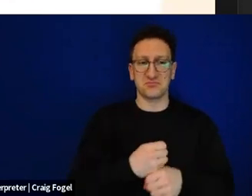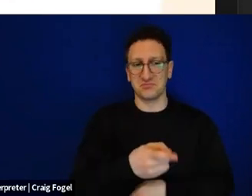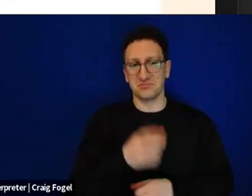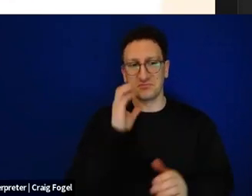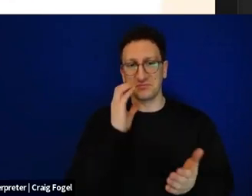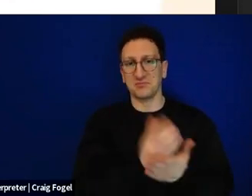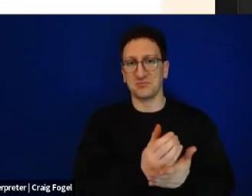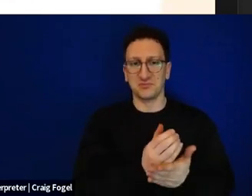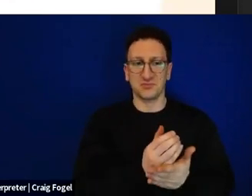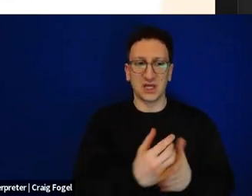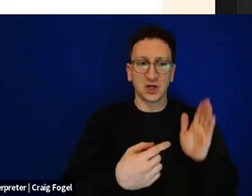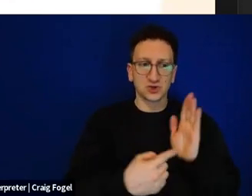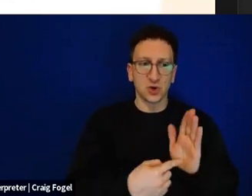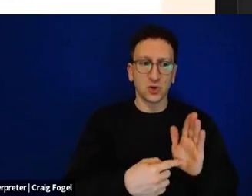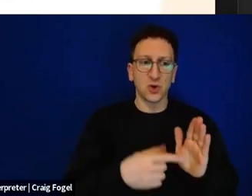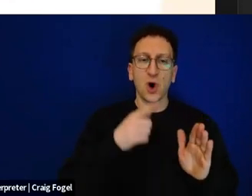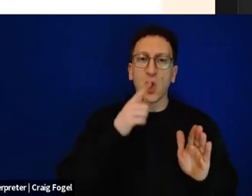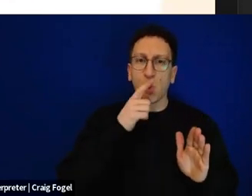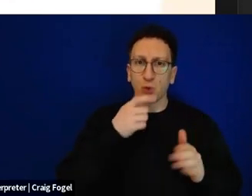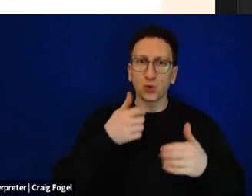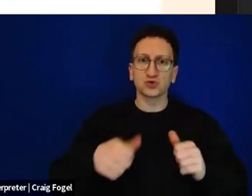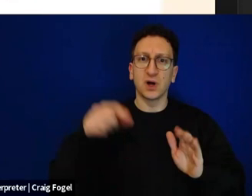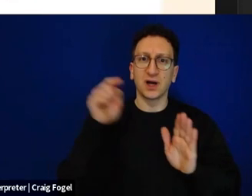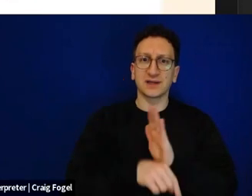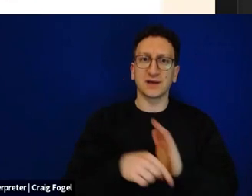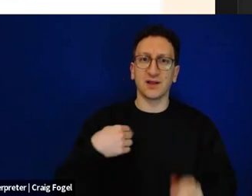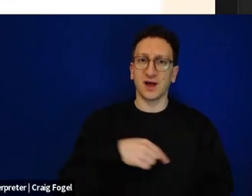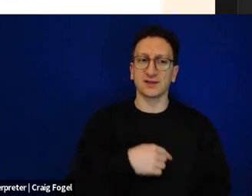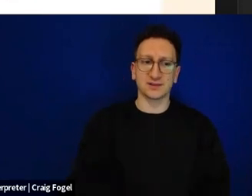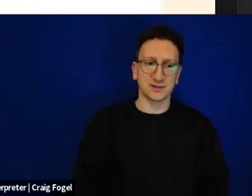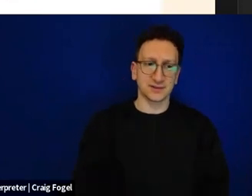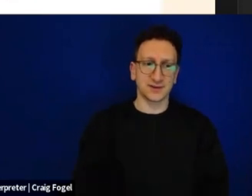reflects all those who have been out to get us. But I'm going to use the Jewish tradition of black